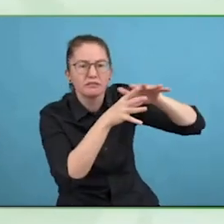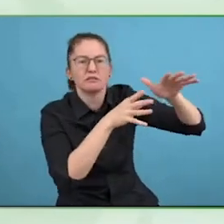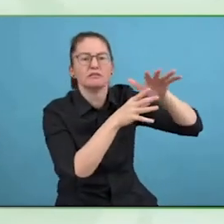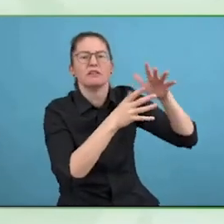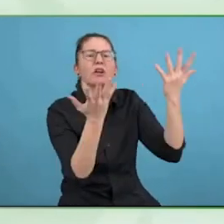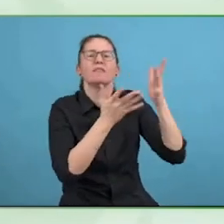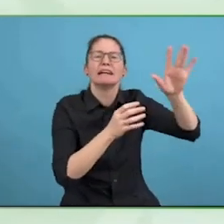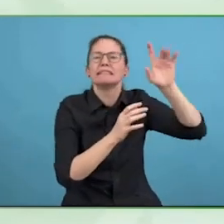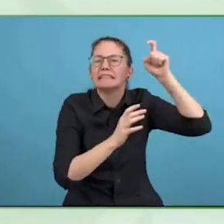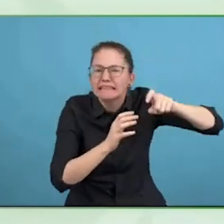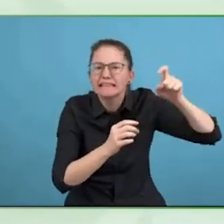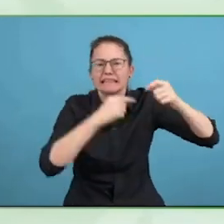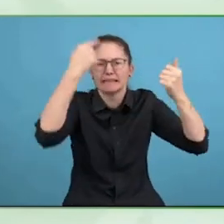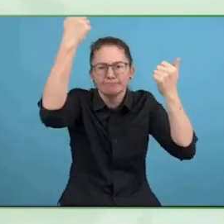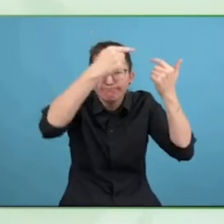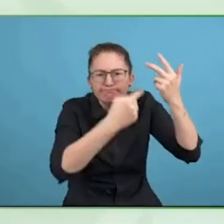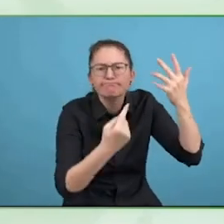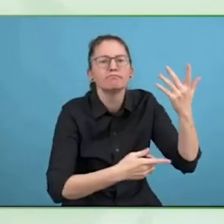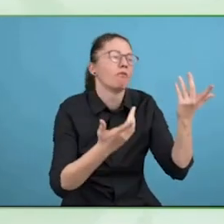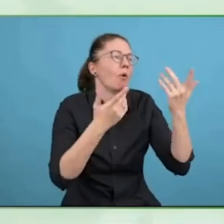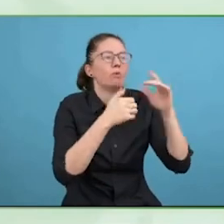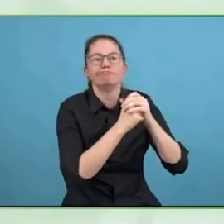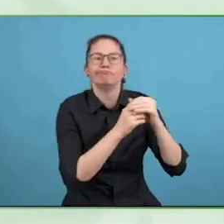with corporate responsible citizenship if you like.